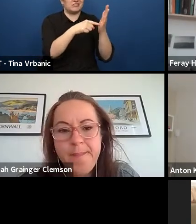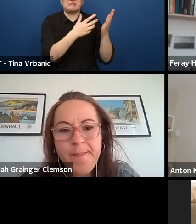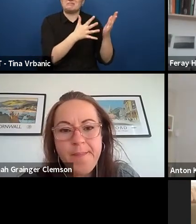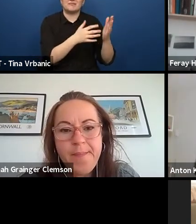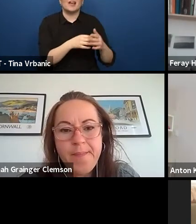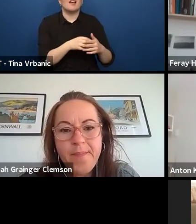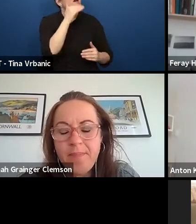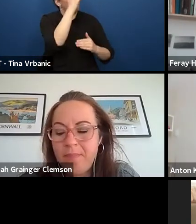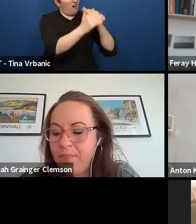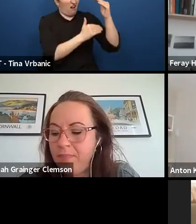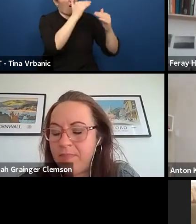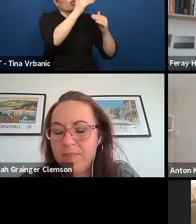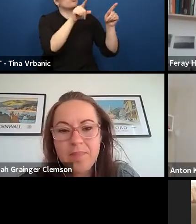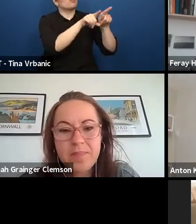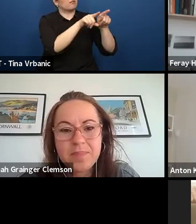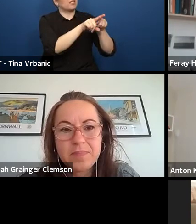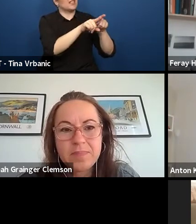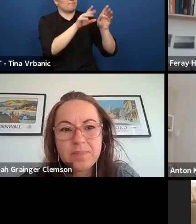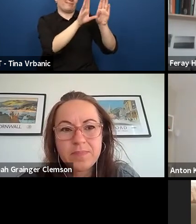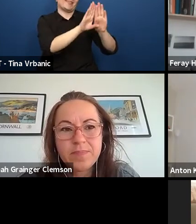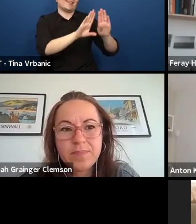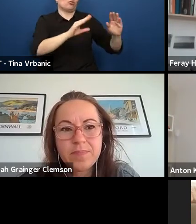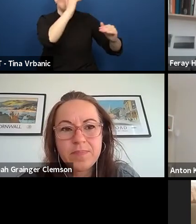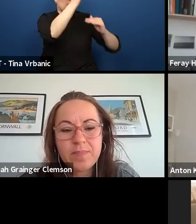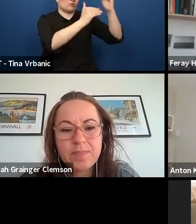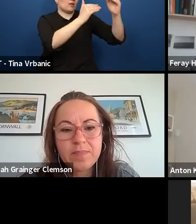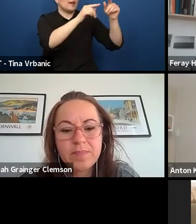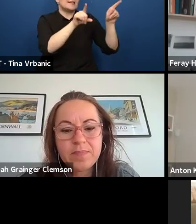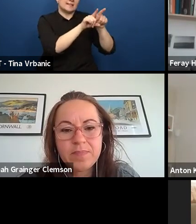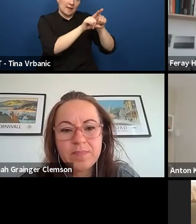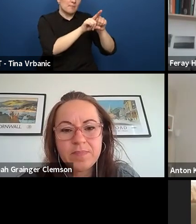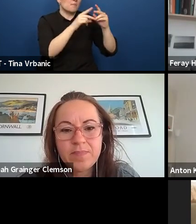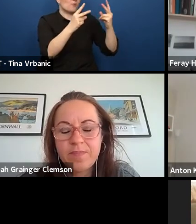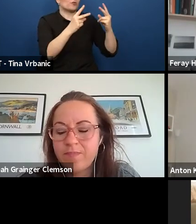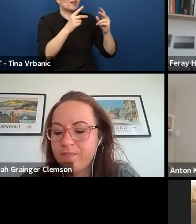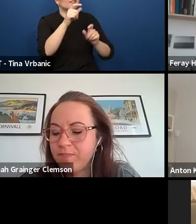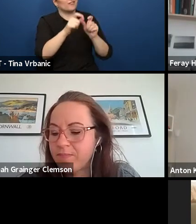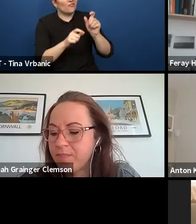to create that dialogue with their audience